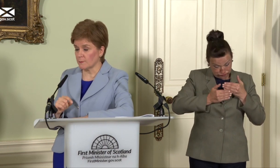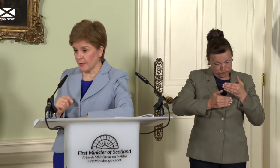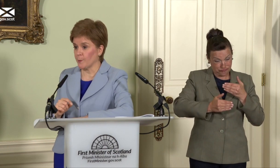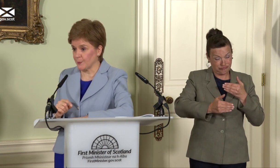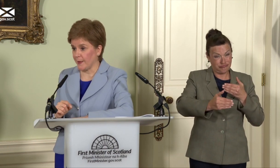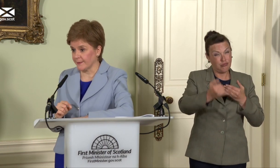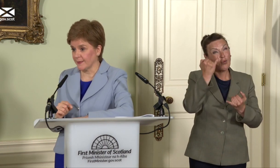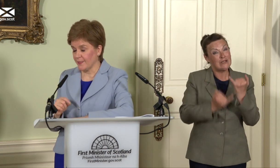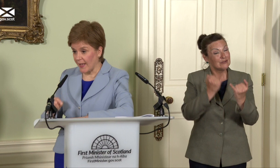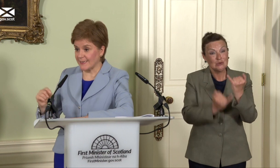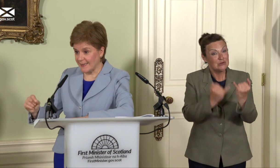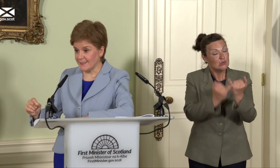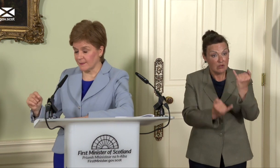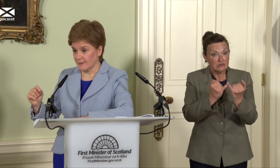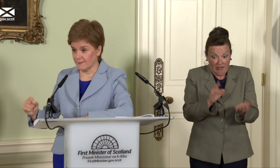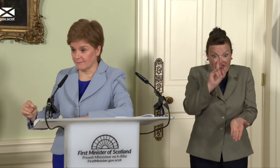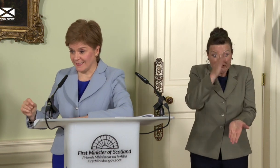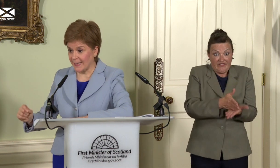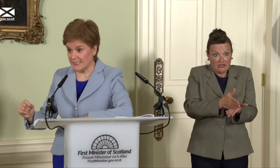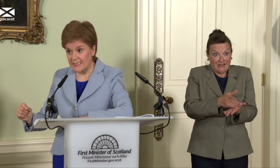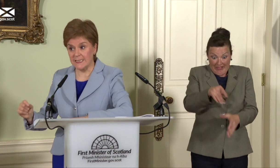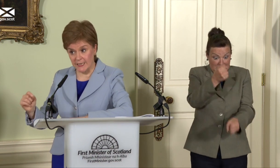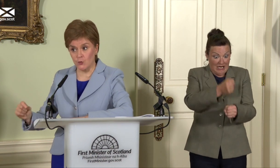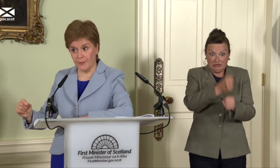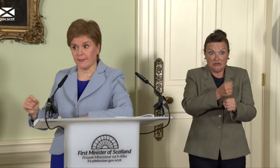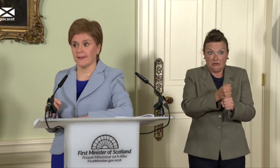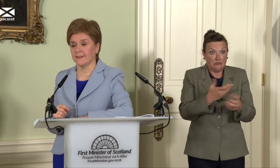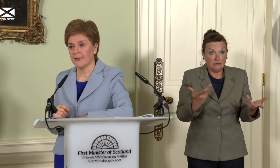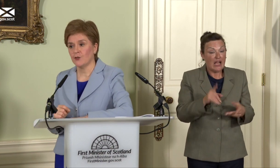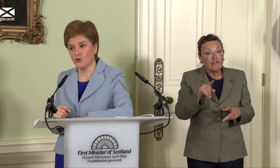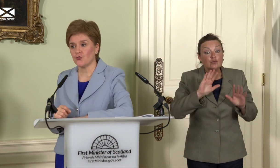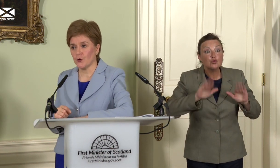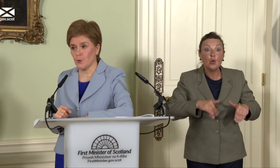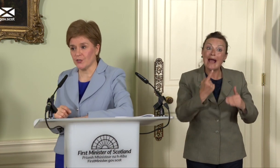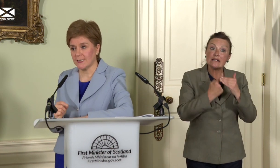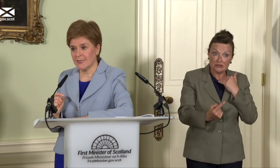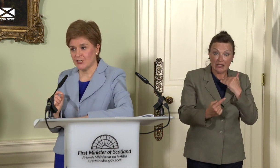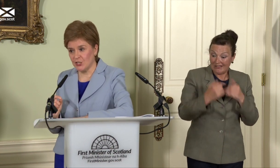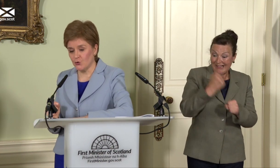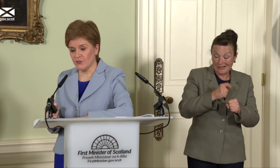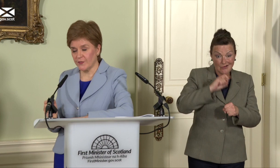become independent. That is guaranteed and I don’t think that is too strong a word to use. The